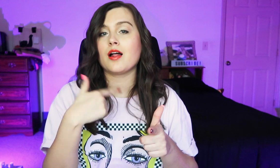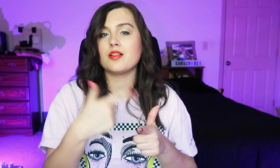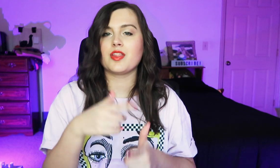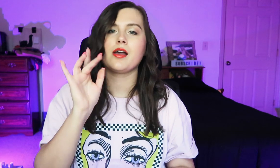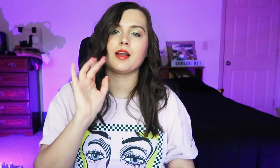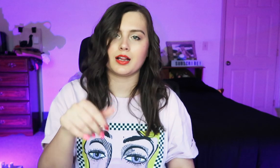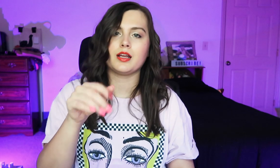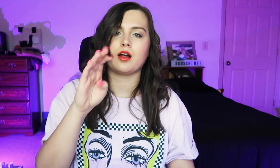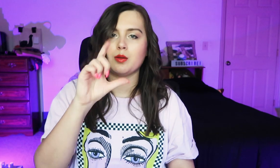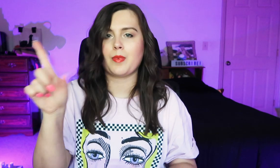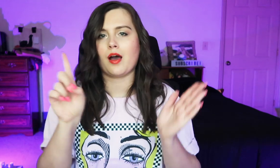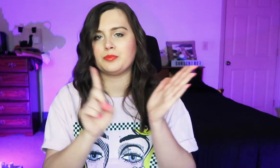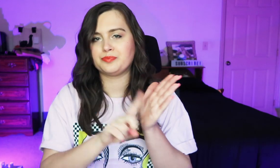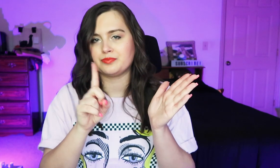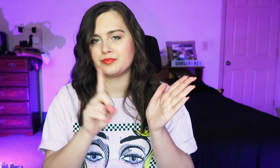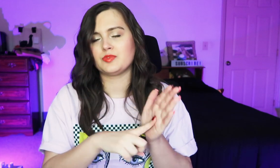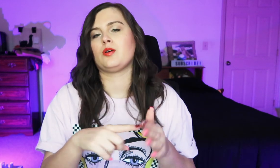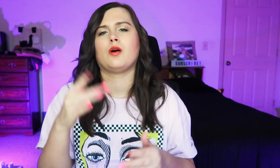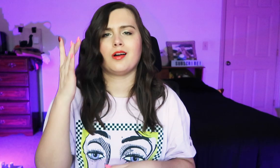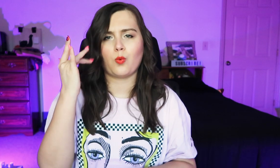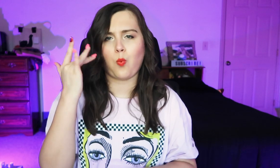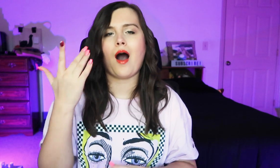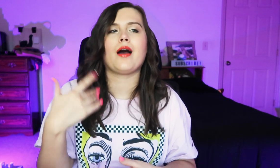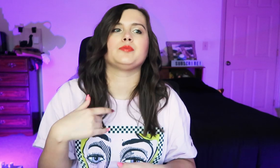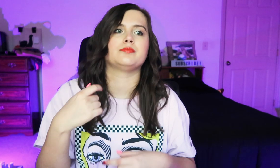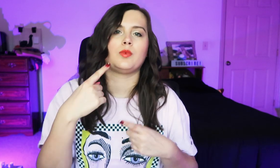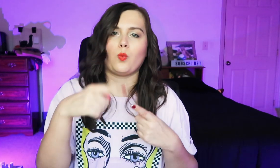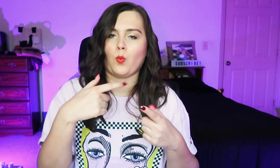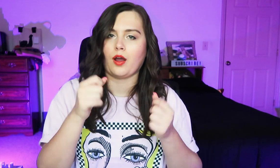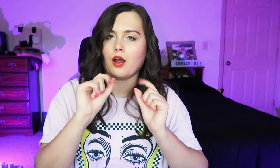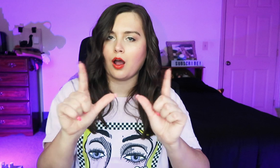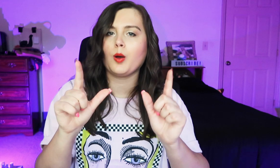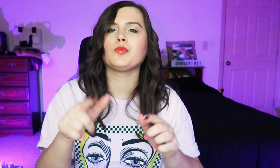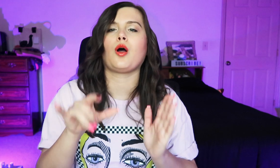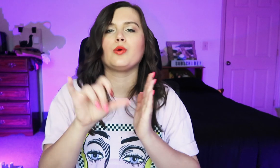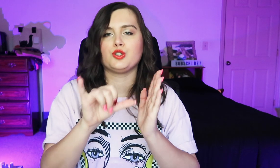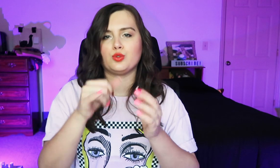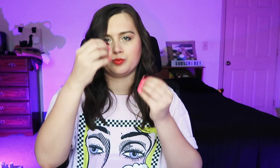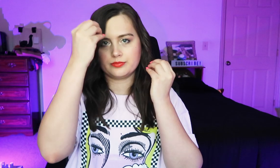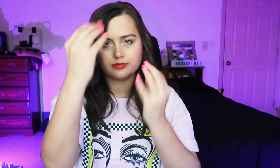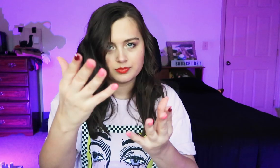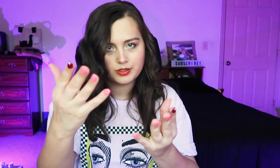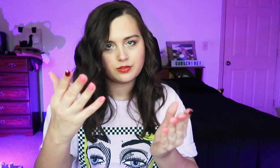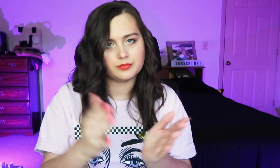Then click on the bell. That way, you'll be notified when I upload a new video.